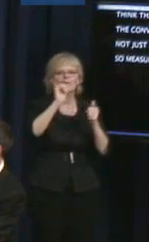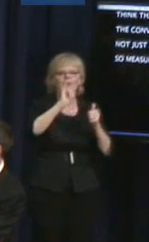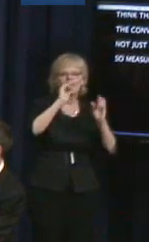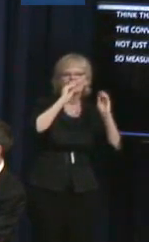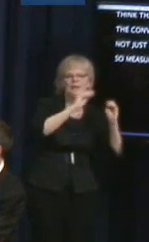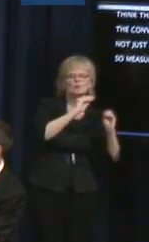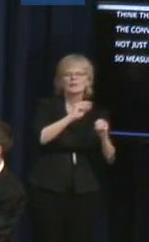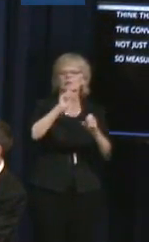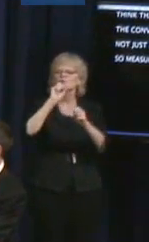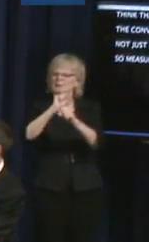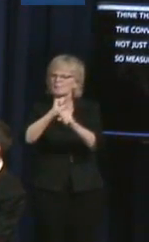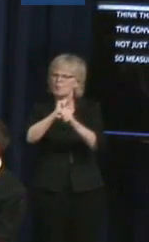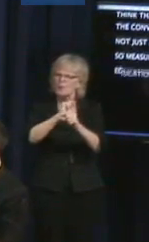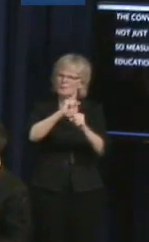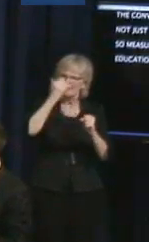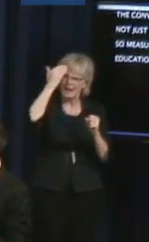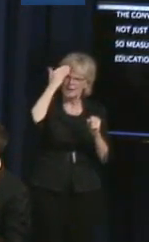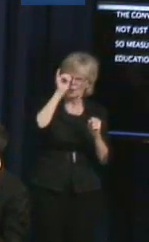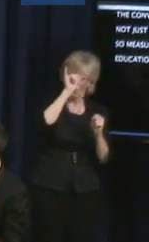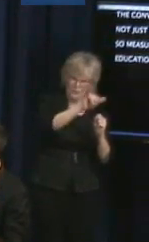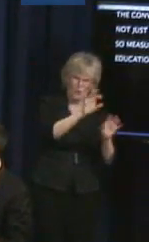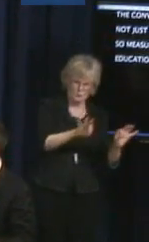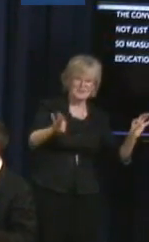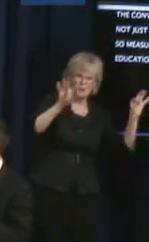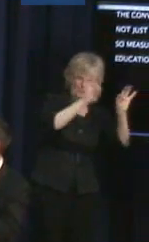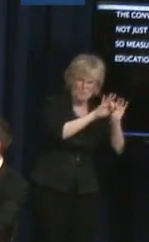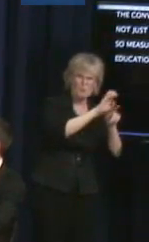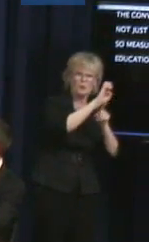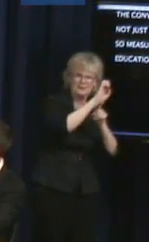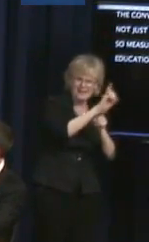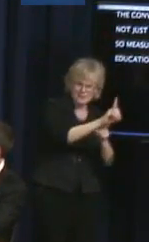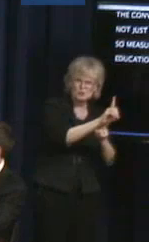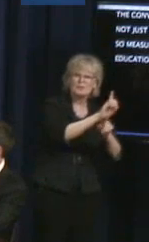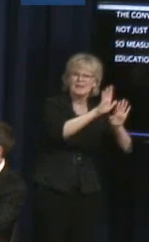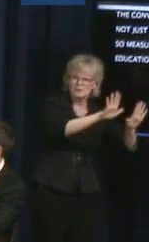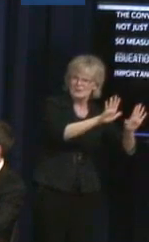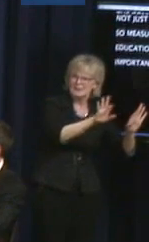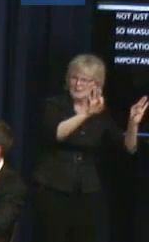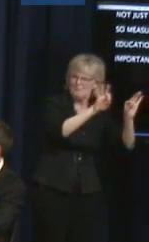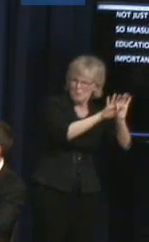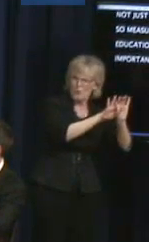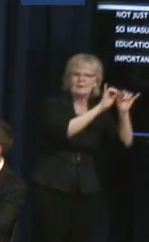And not to say that those are not totally important to our lives and our success, but also to talk about